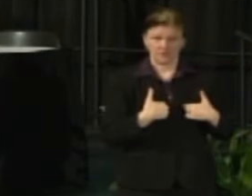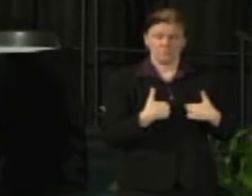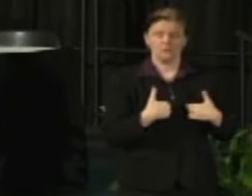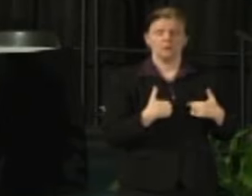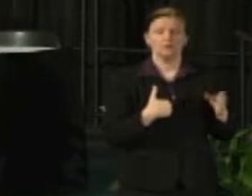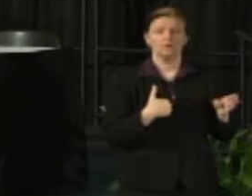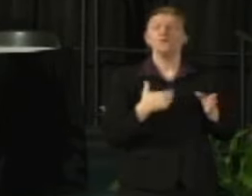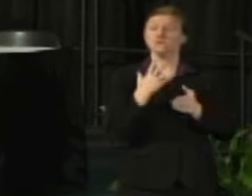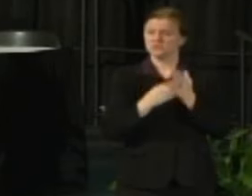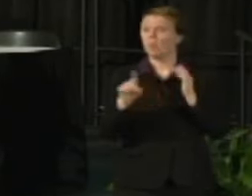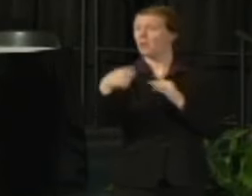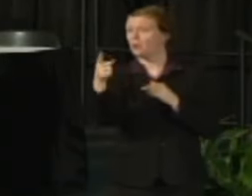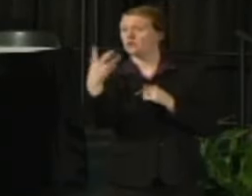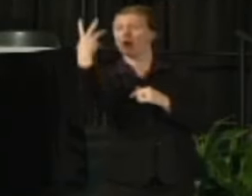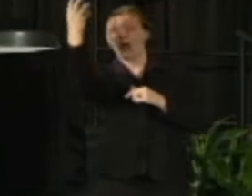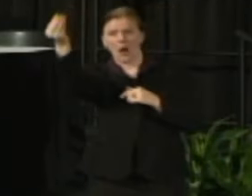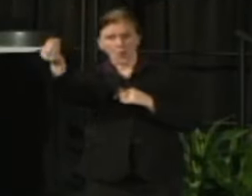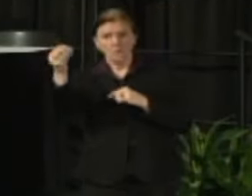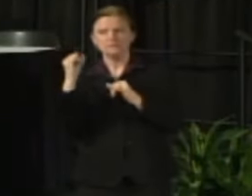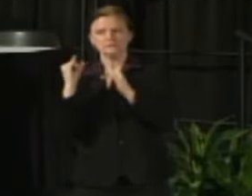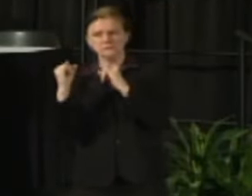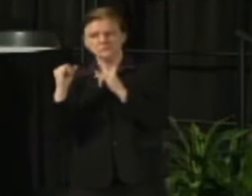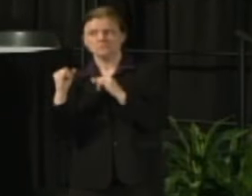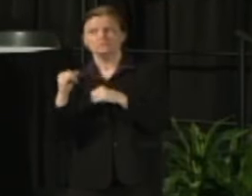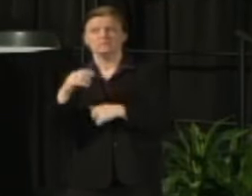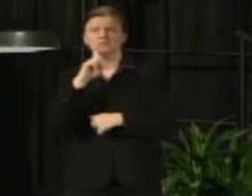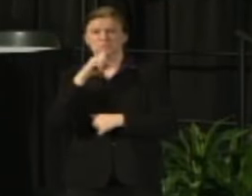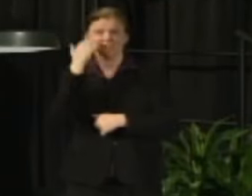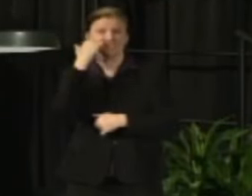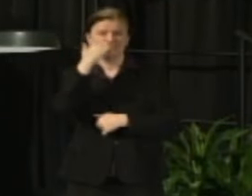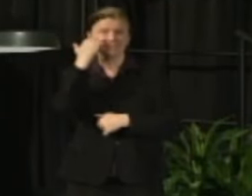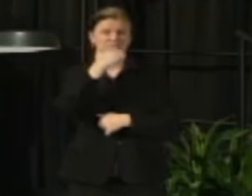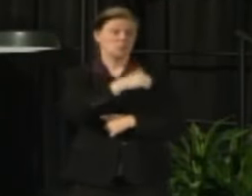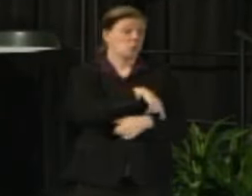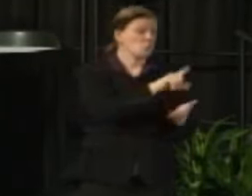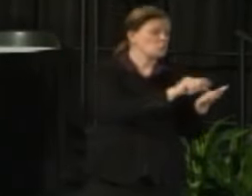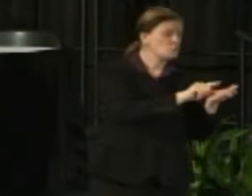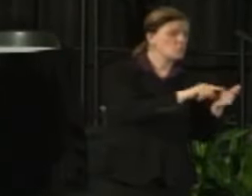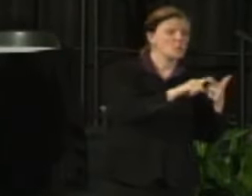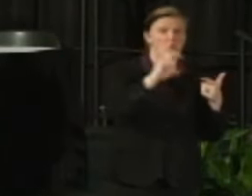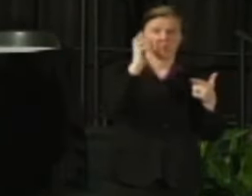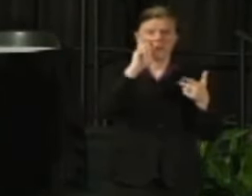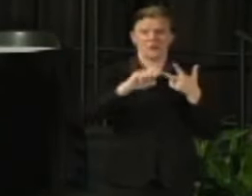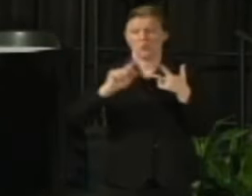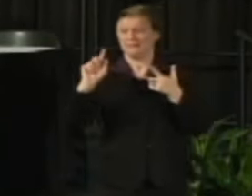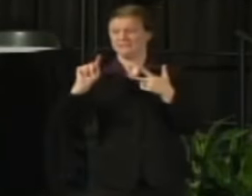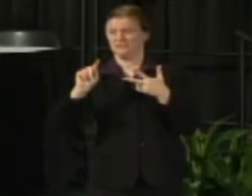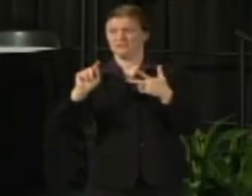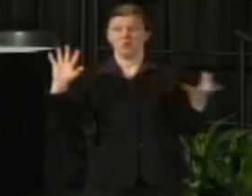out there and there's daily between probably 20 and 30 different articles